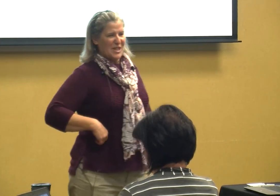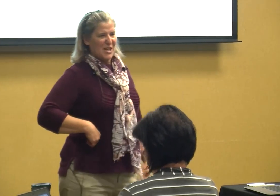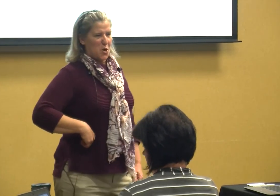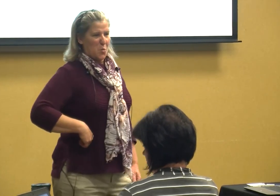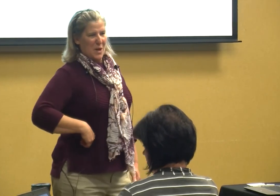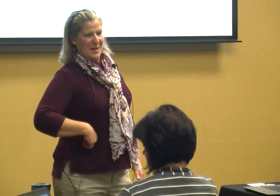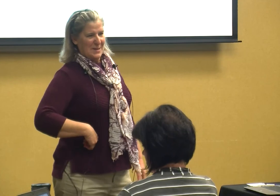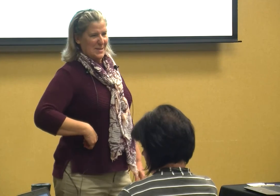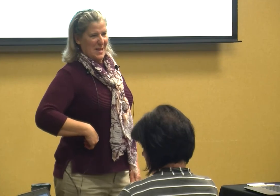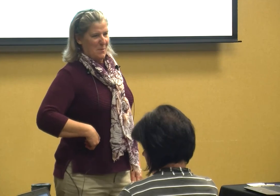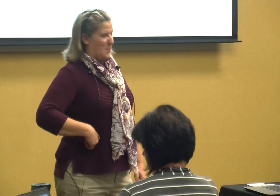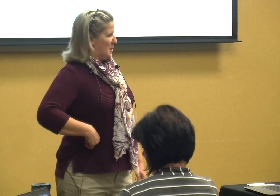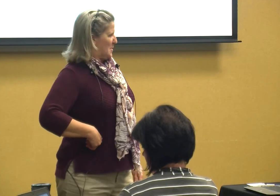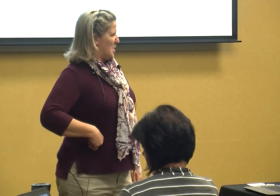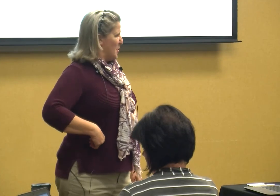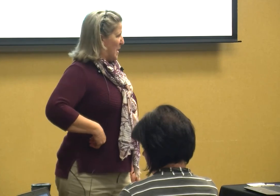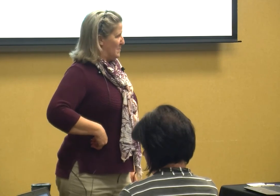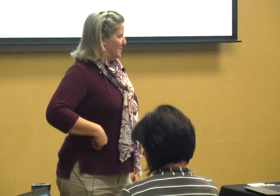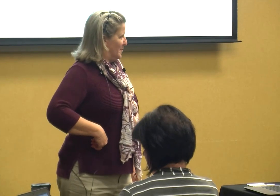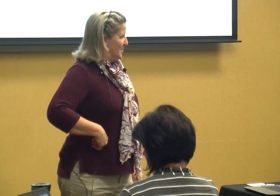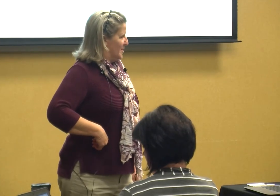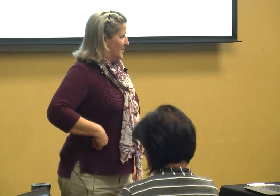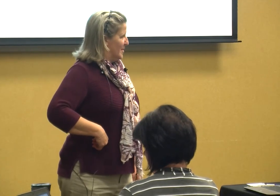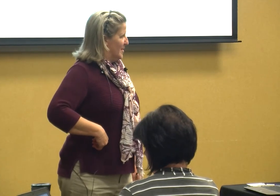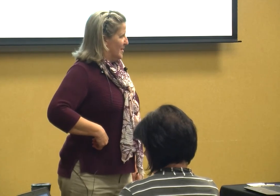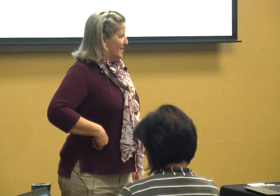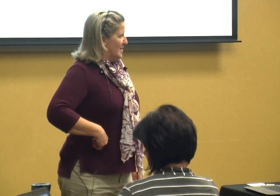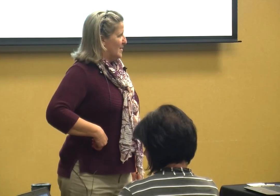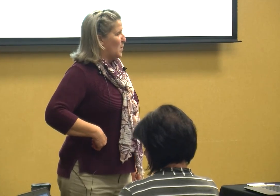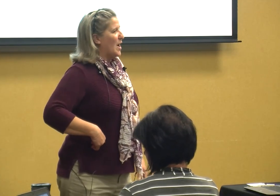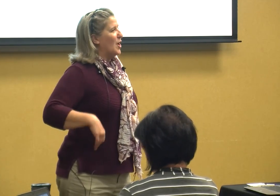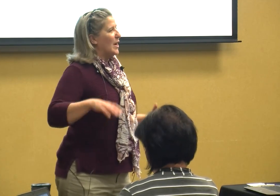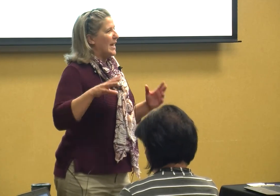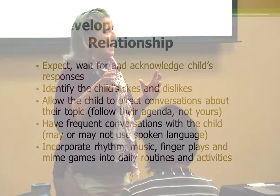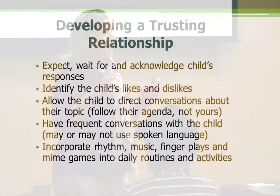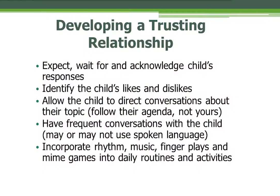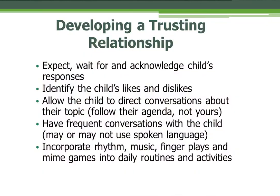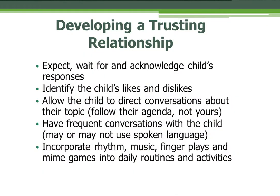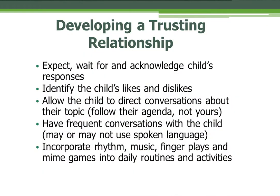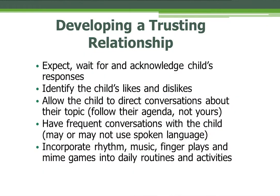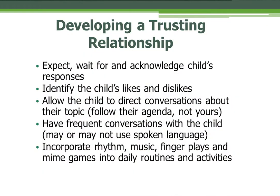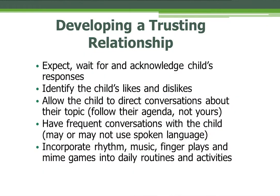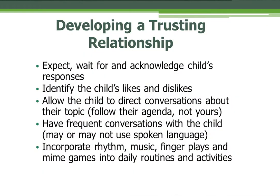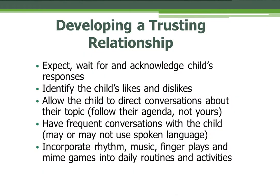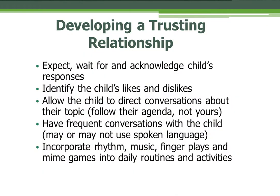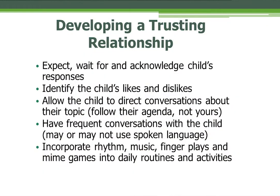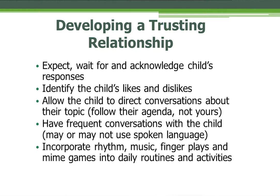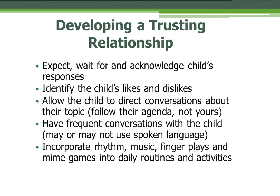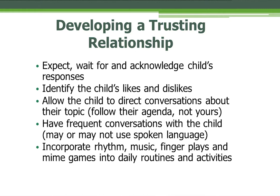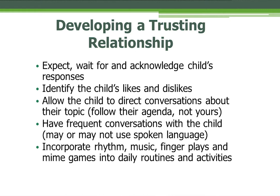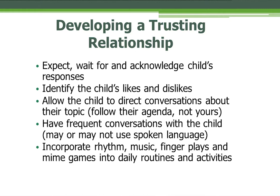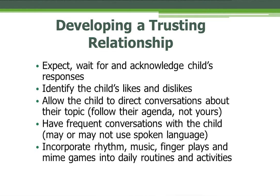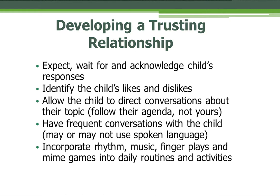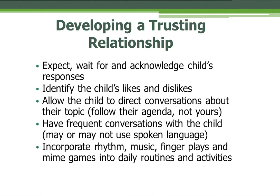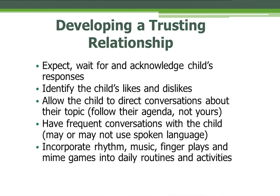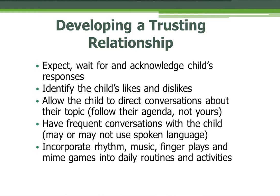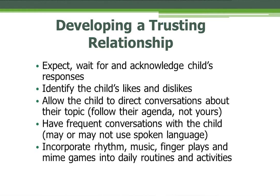teacher I'm we get to say what we're going to talk about well in these situations with these kids we